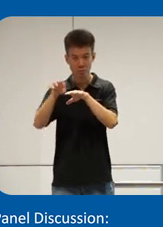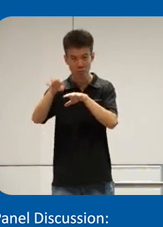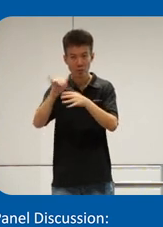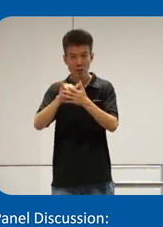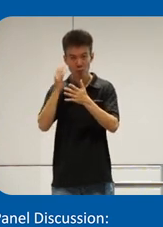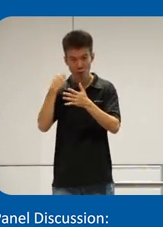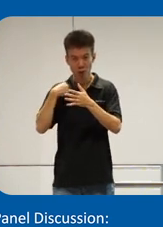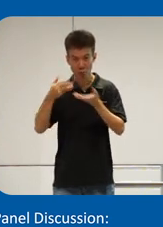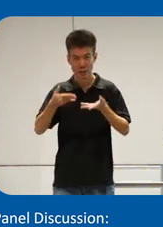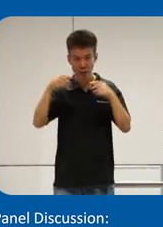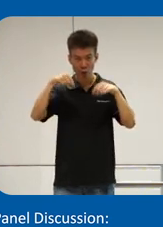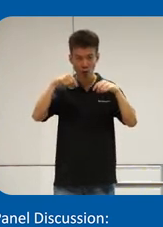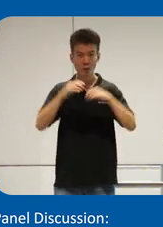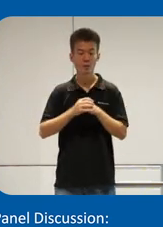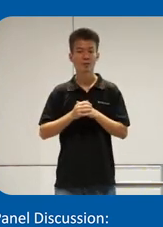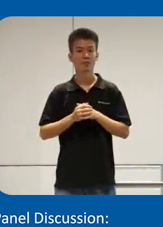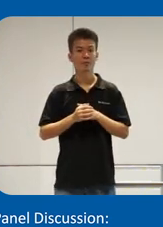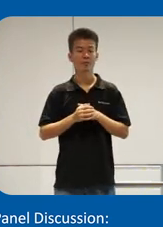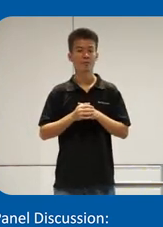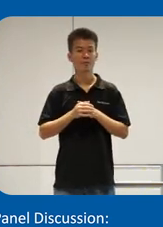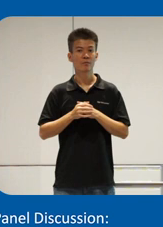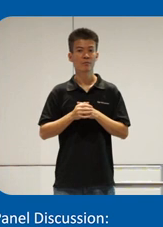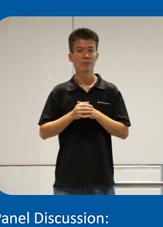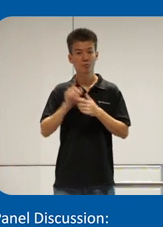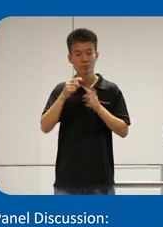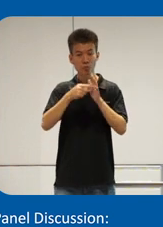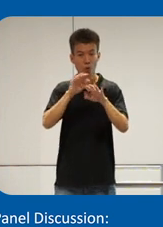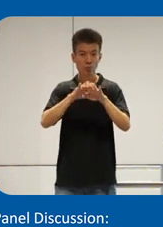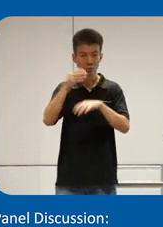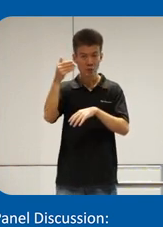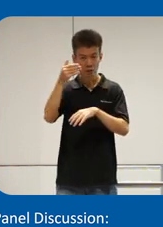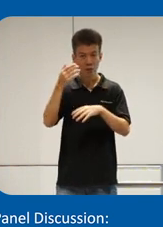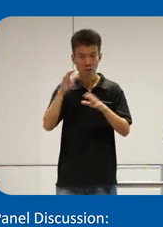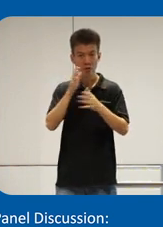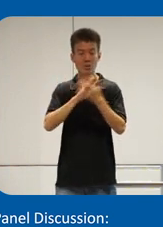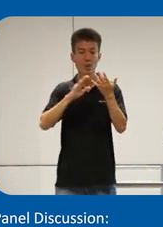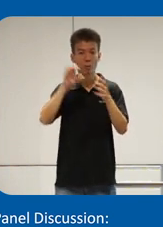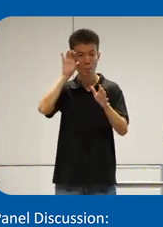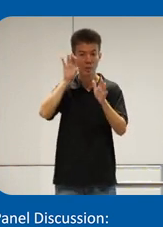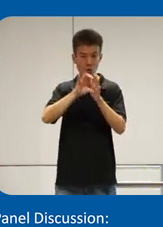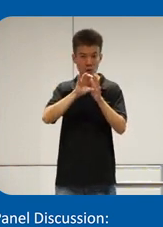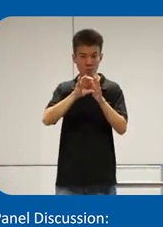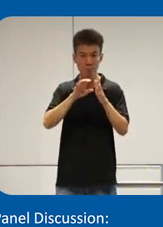am today so if uh I were to show on the slides um I have some pictures here and uh forgive me